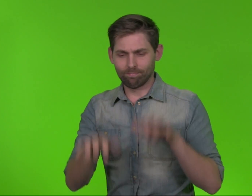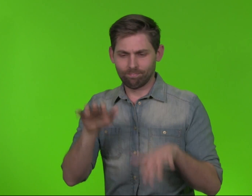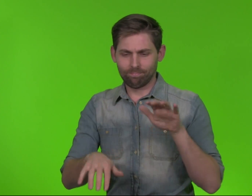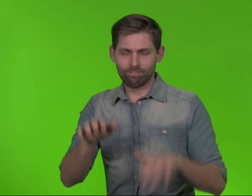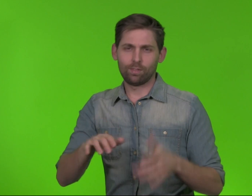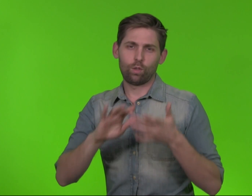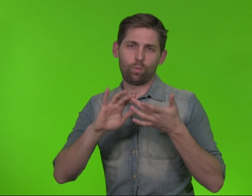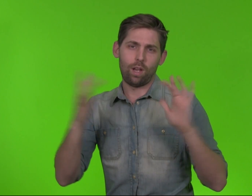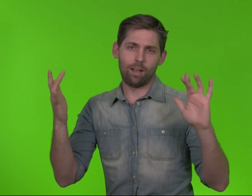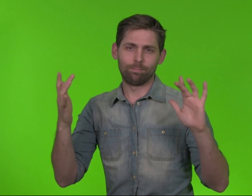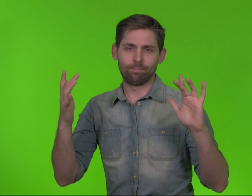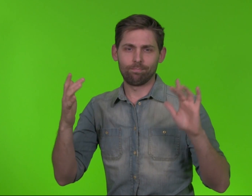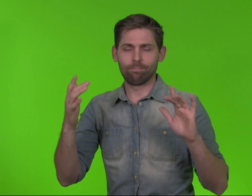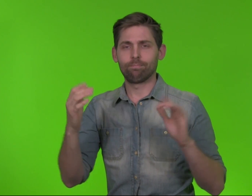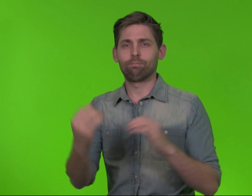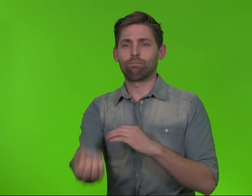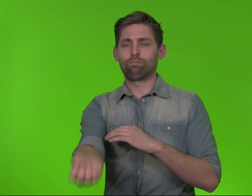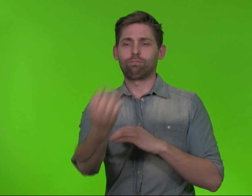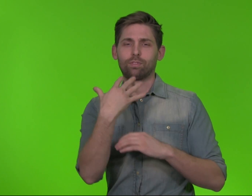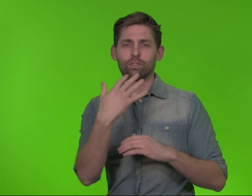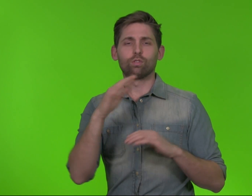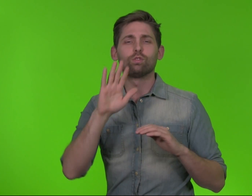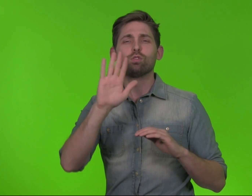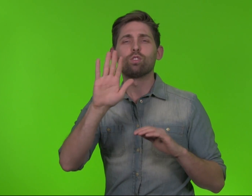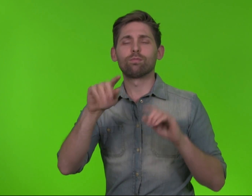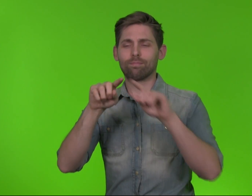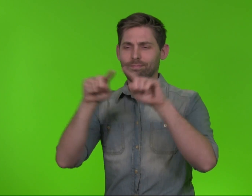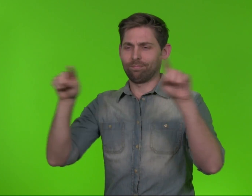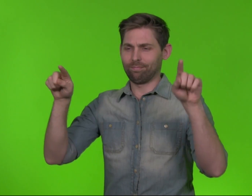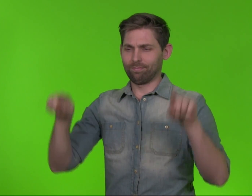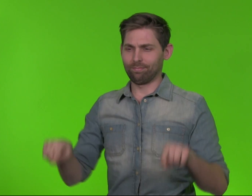past work experience. Our team will review for different